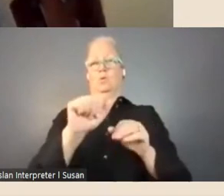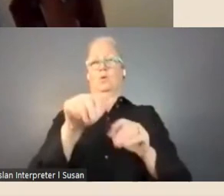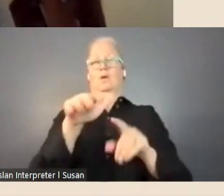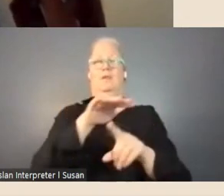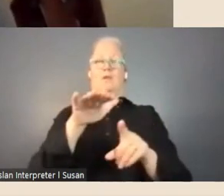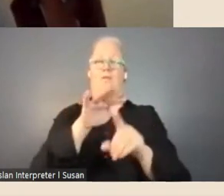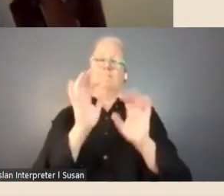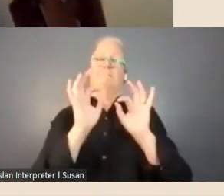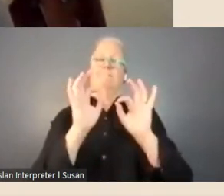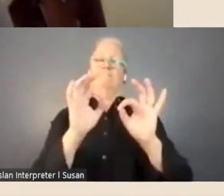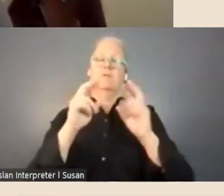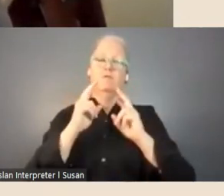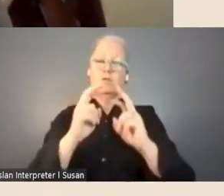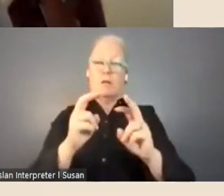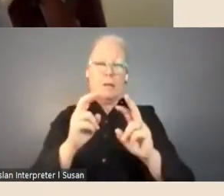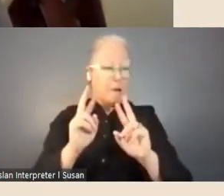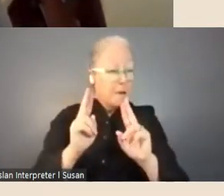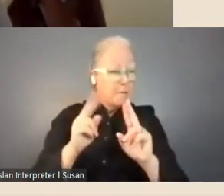I hope that helps with that one. Now...